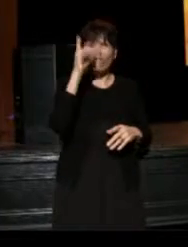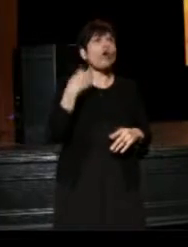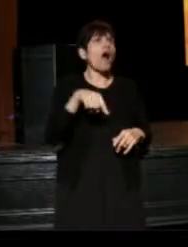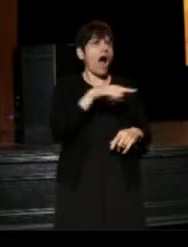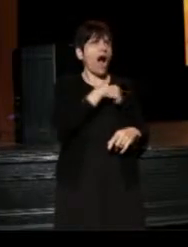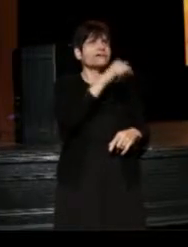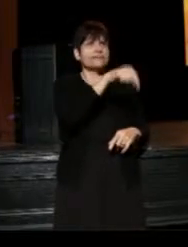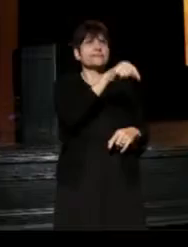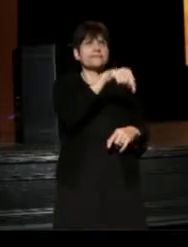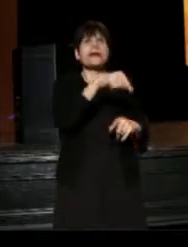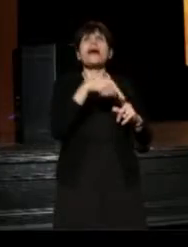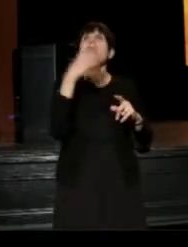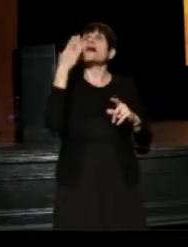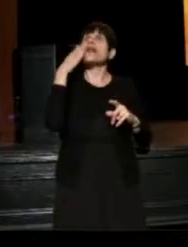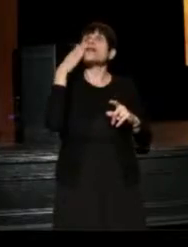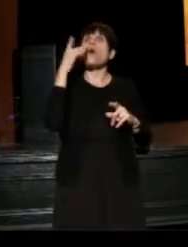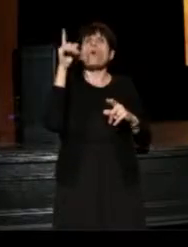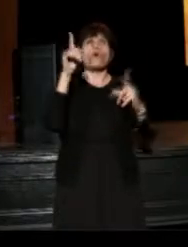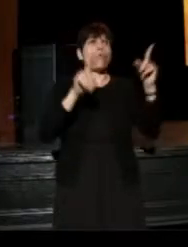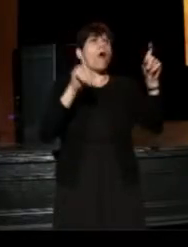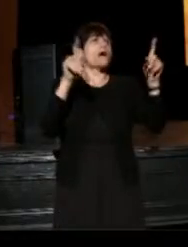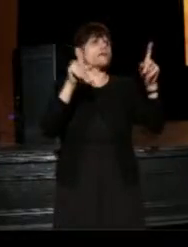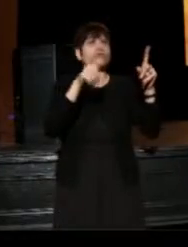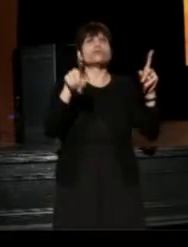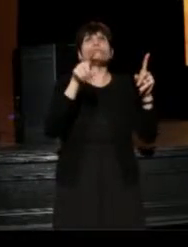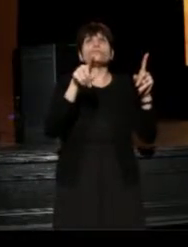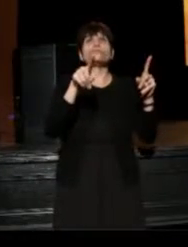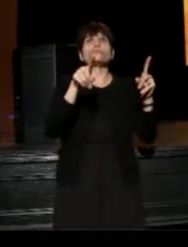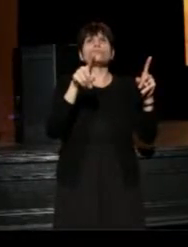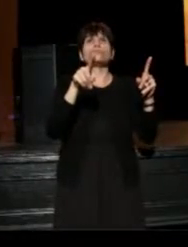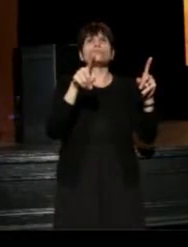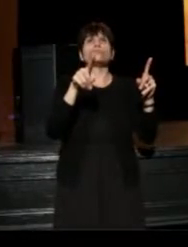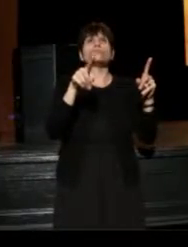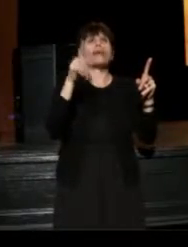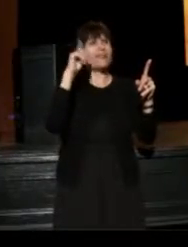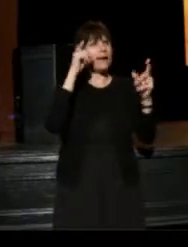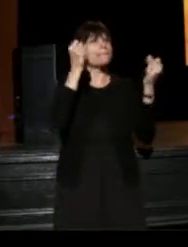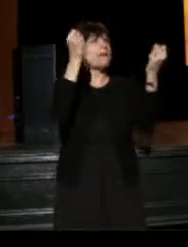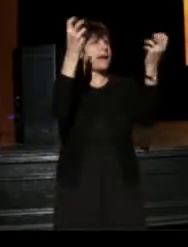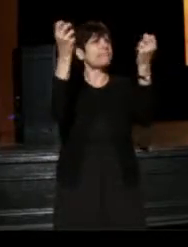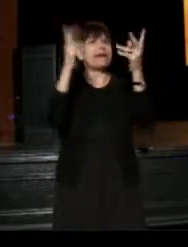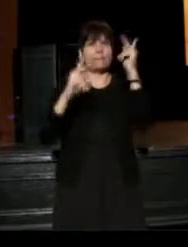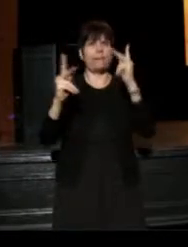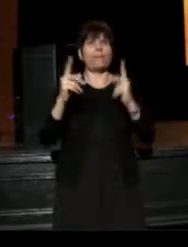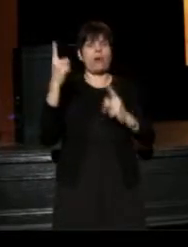I know this is a question that I think many, many people are having;